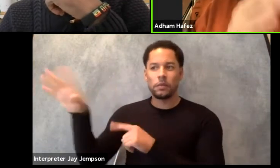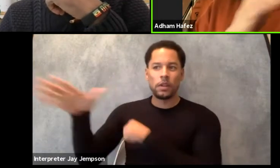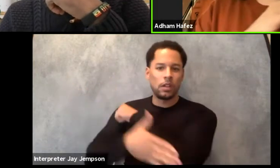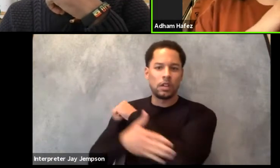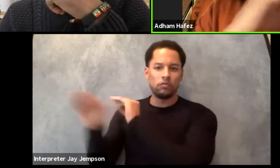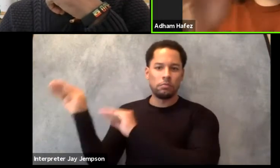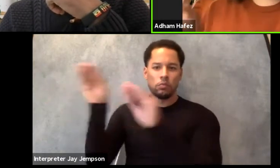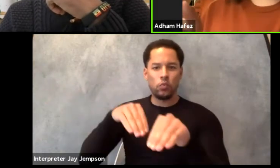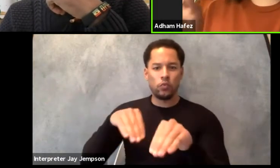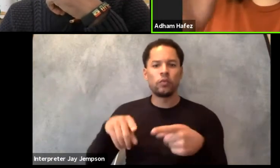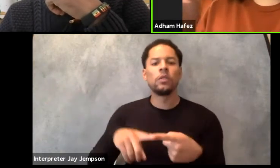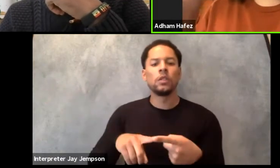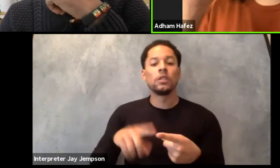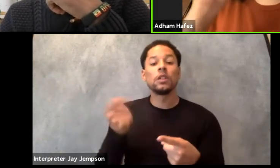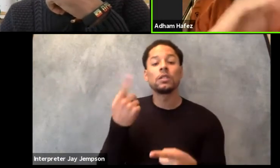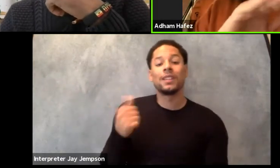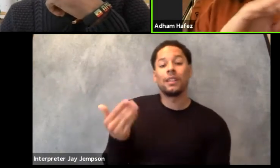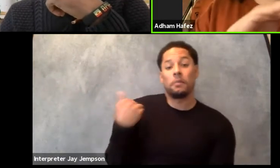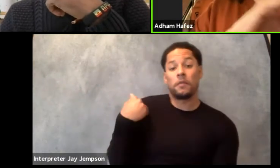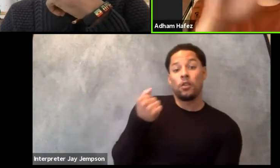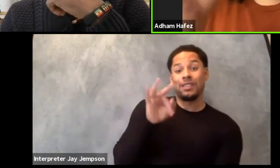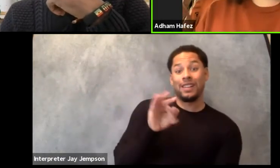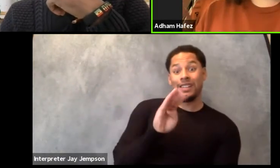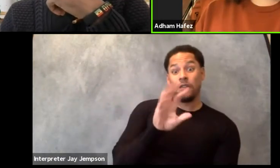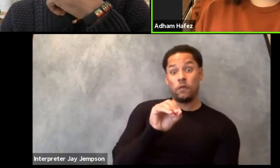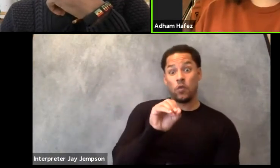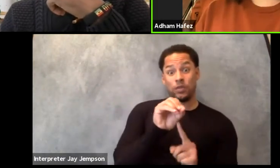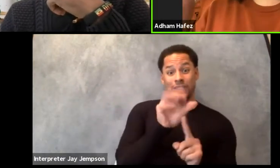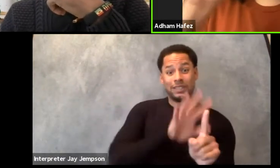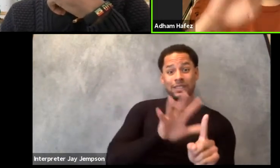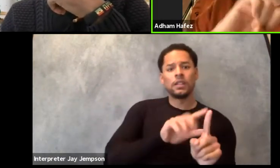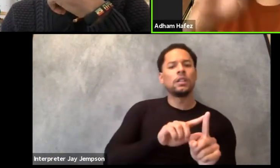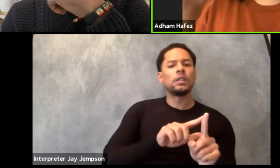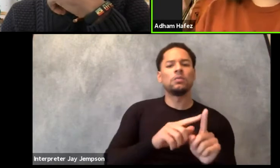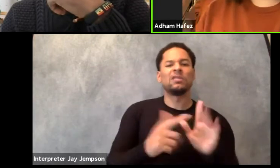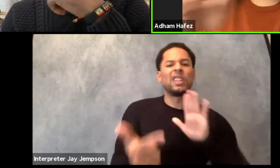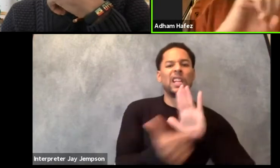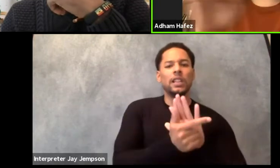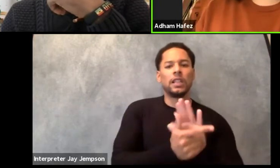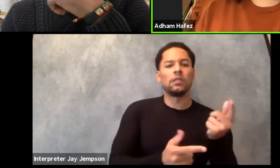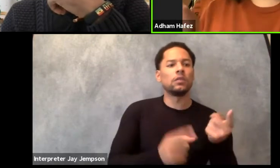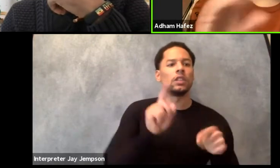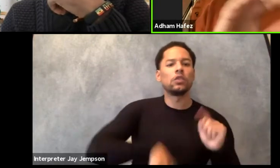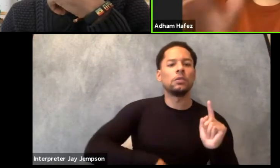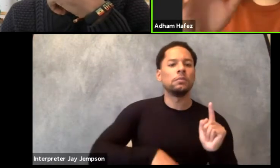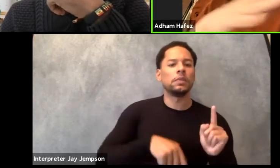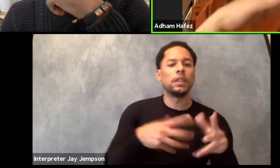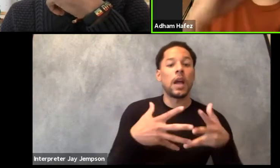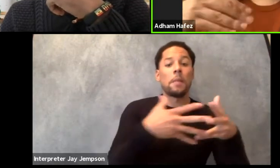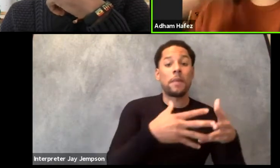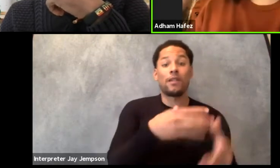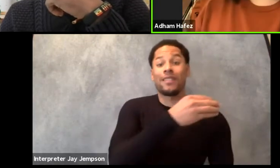it was illegal to be both Muslim and American and Arab and American. You could not. You can immigrate,